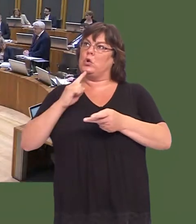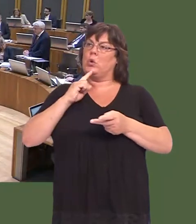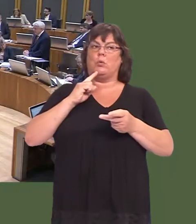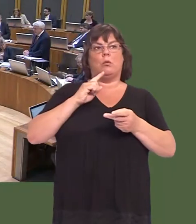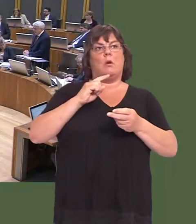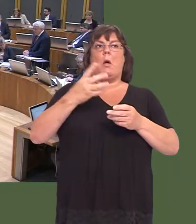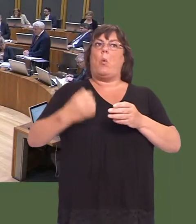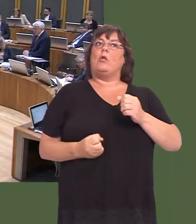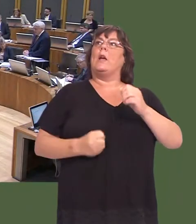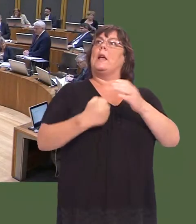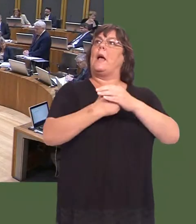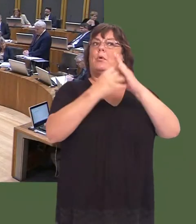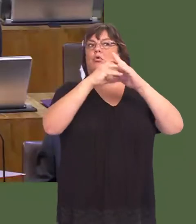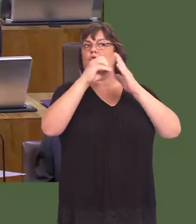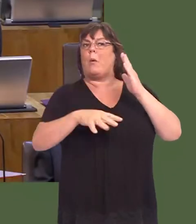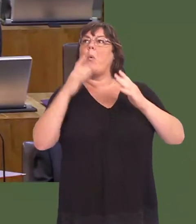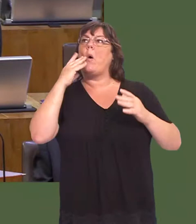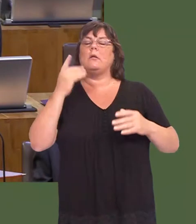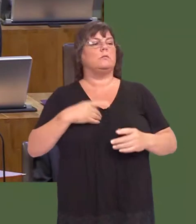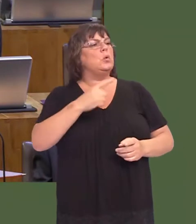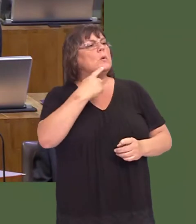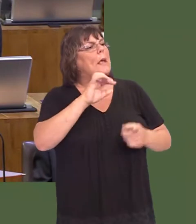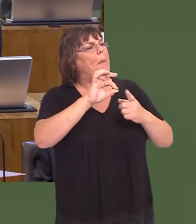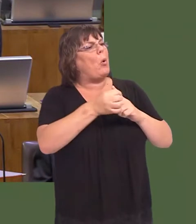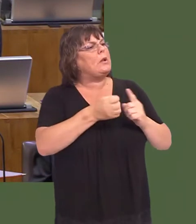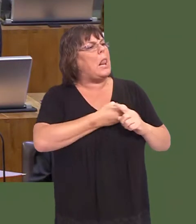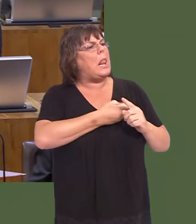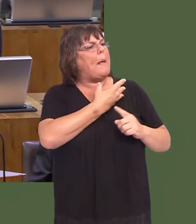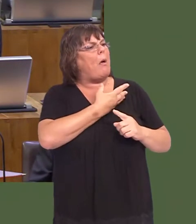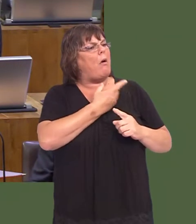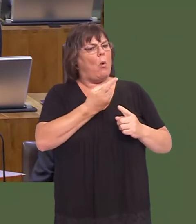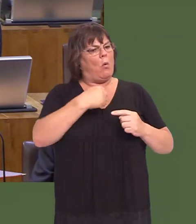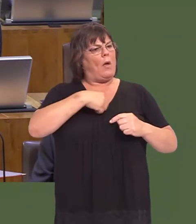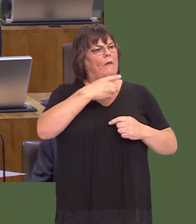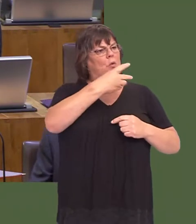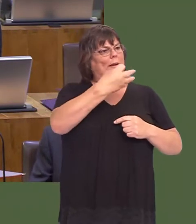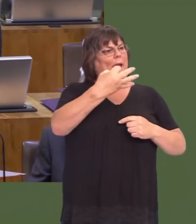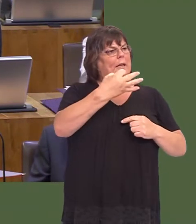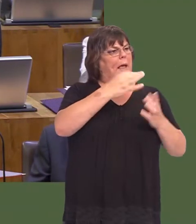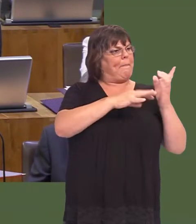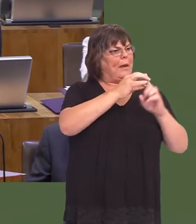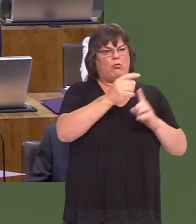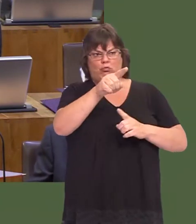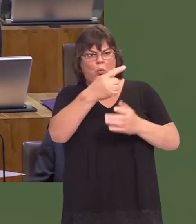Carwyn Jones: The leader of Plaid Cymru asked what the point of Labour is. I can remind her that we have 28 MPs and her party has four.